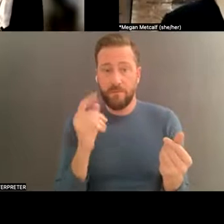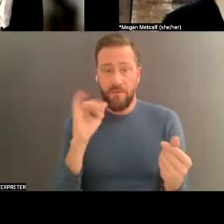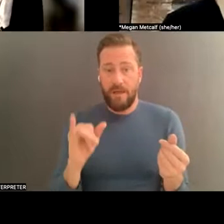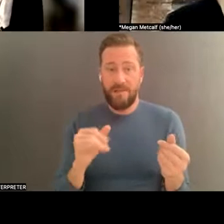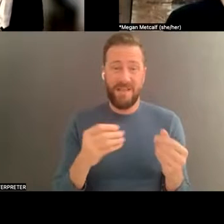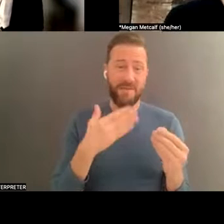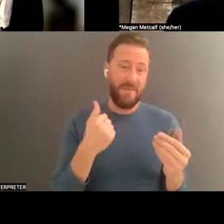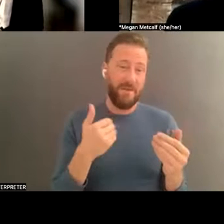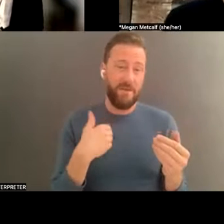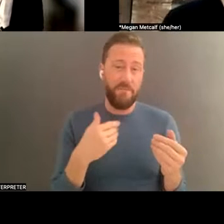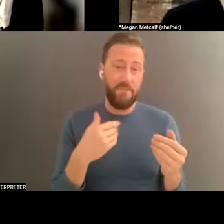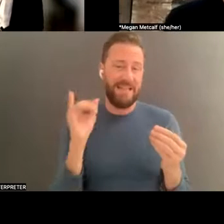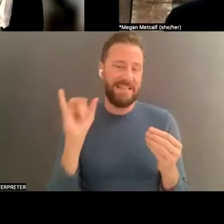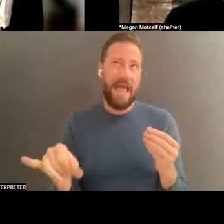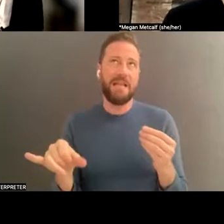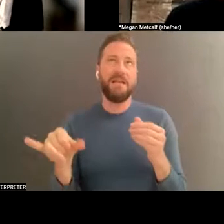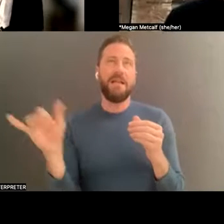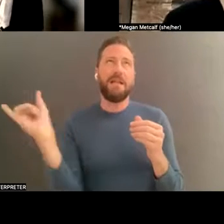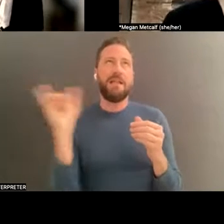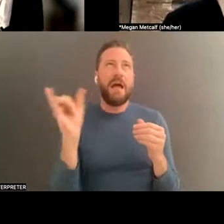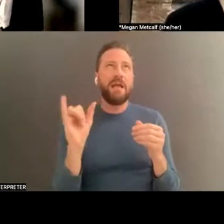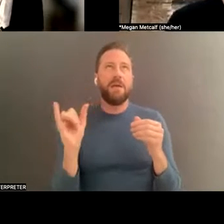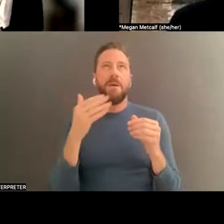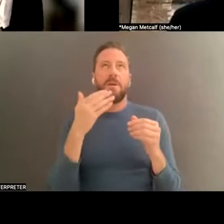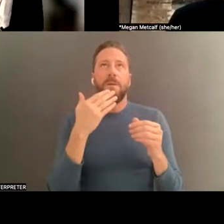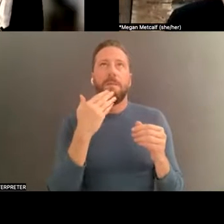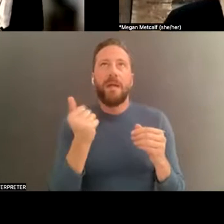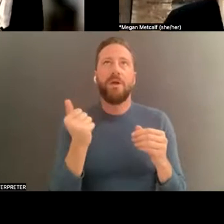I'm sorry; being in an audition, for example.